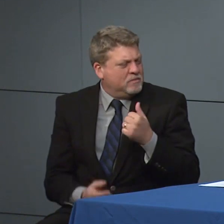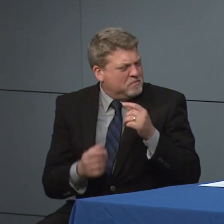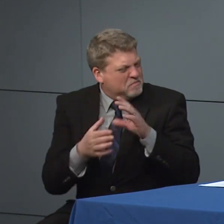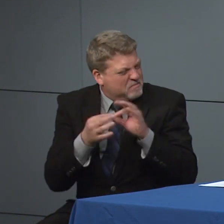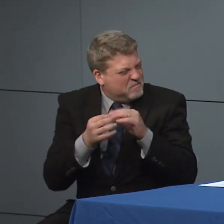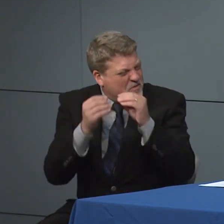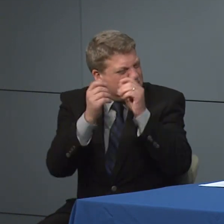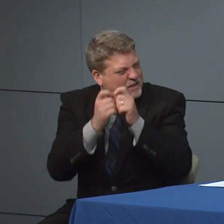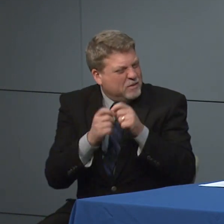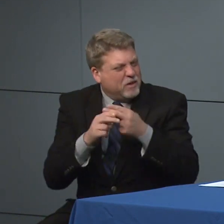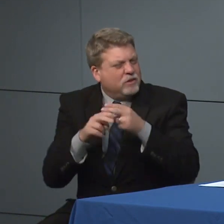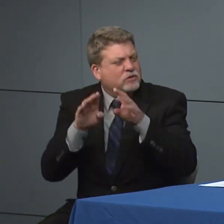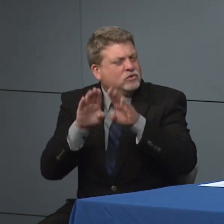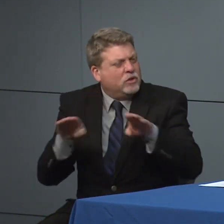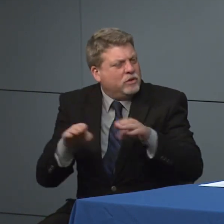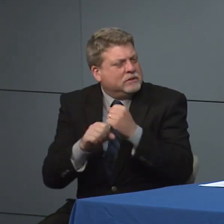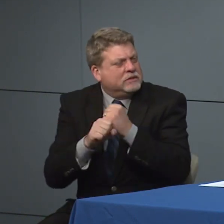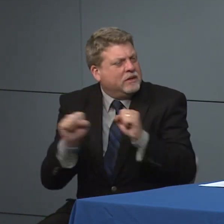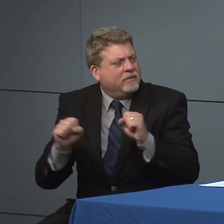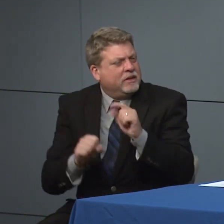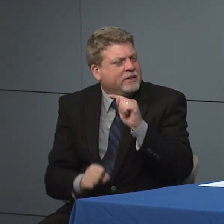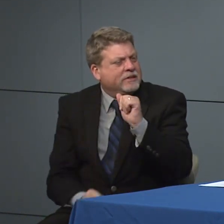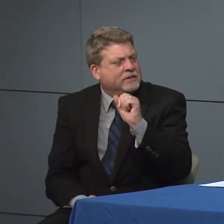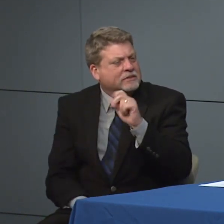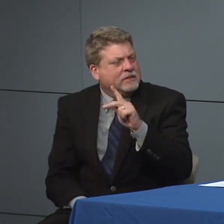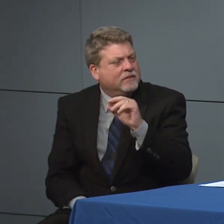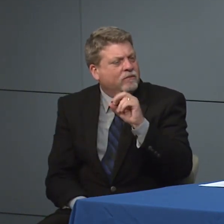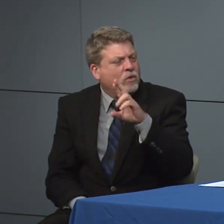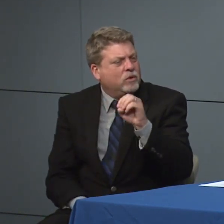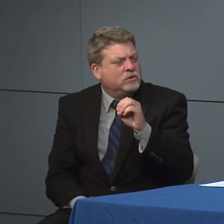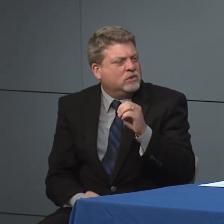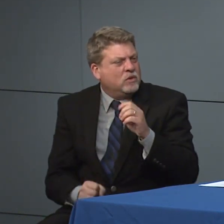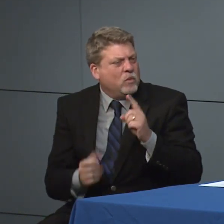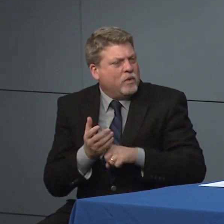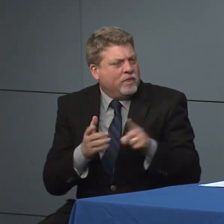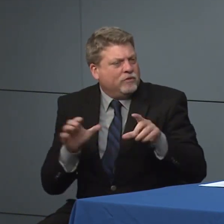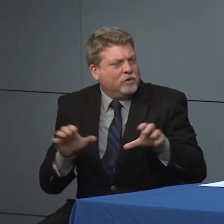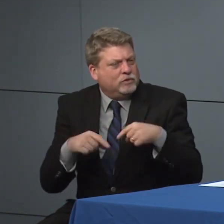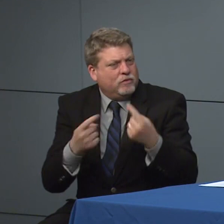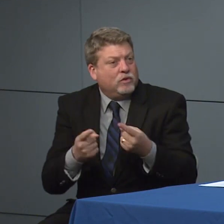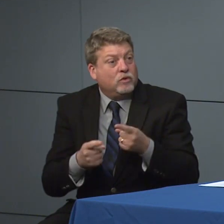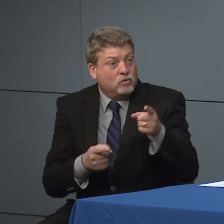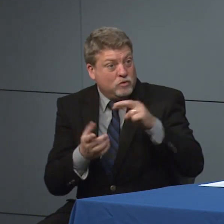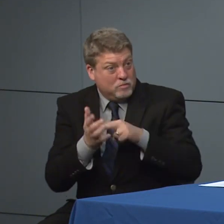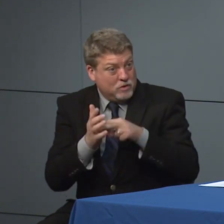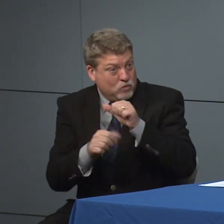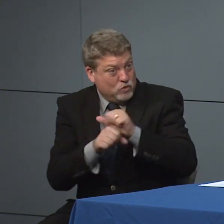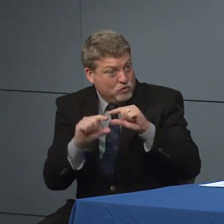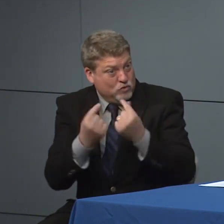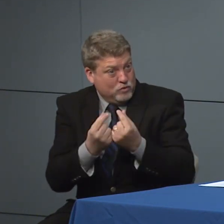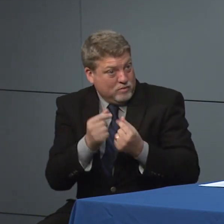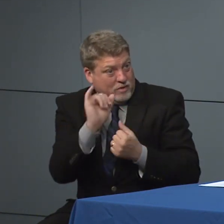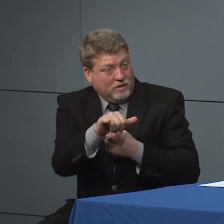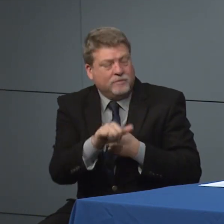force that was set up to and what they're doing how they're reaching out. So I mean the work group to have the work. Yeah, so the